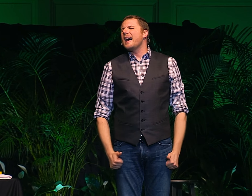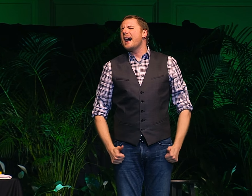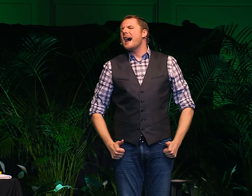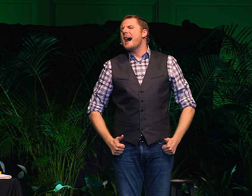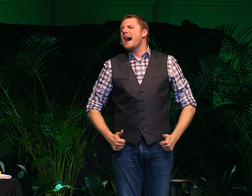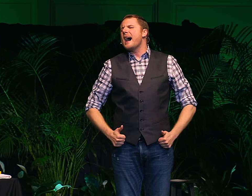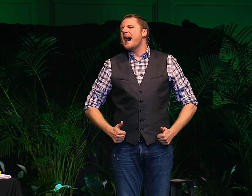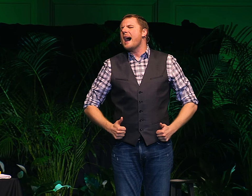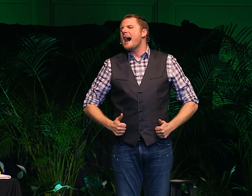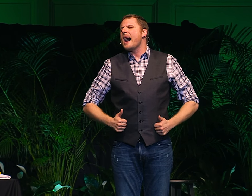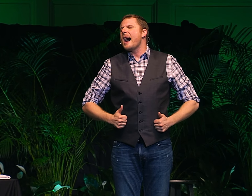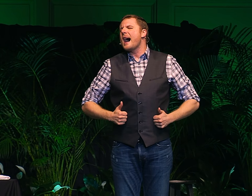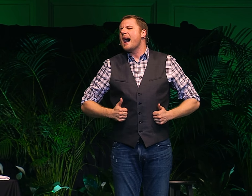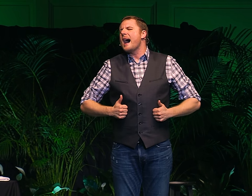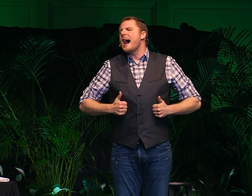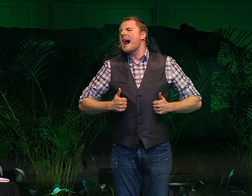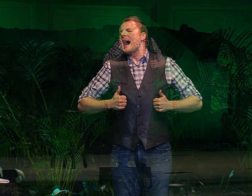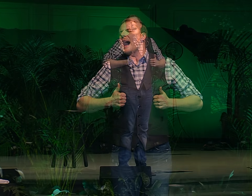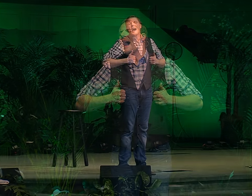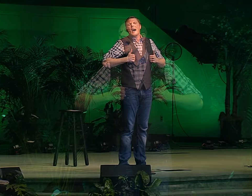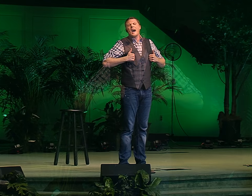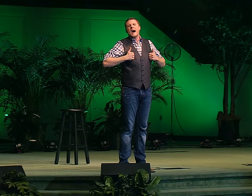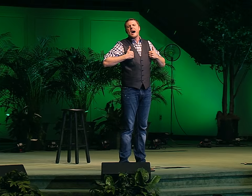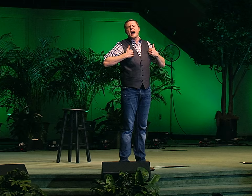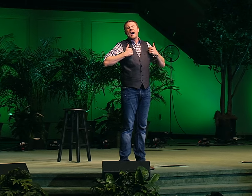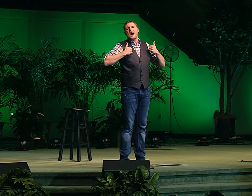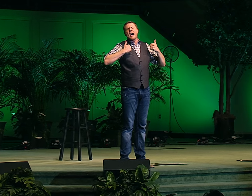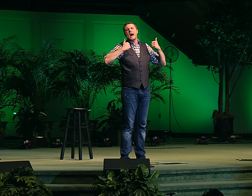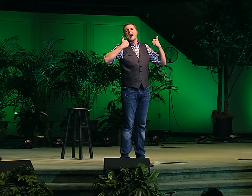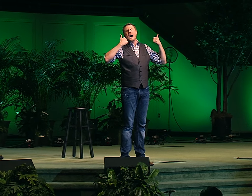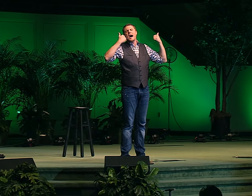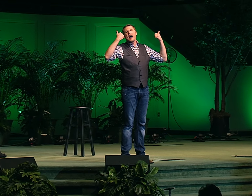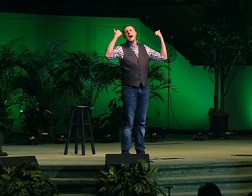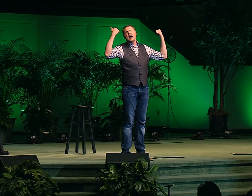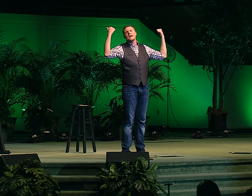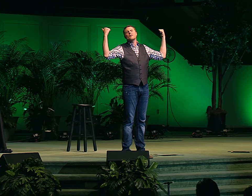life!"